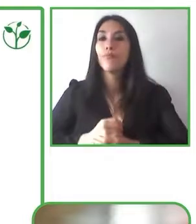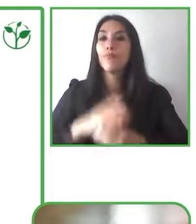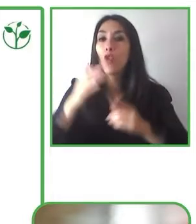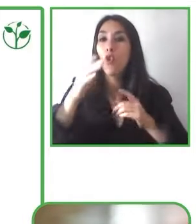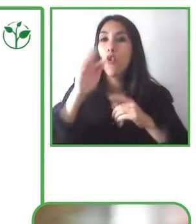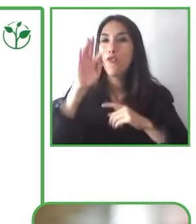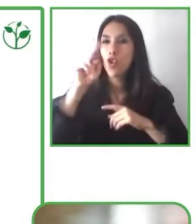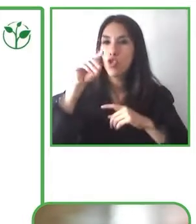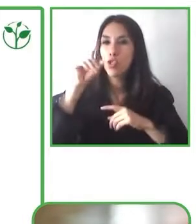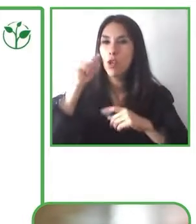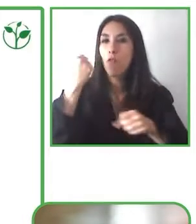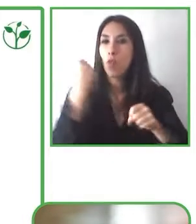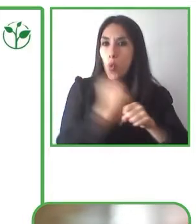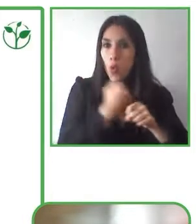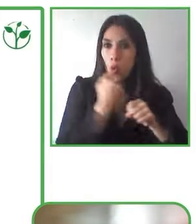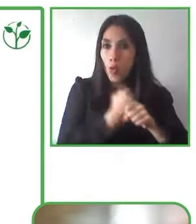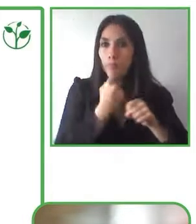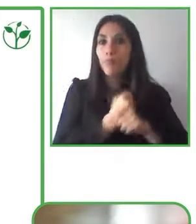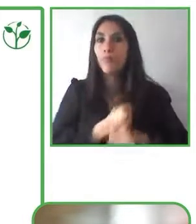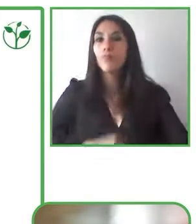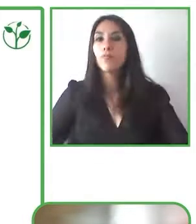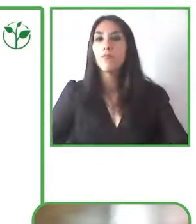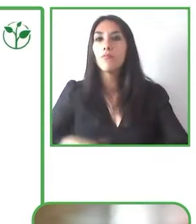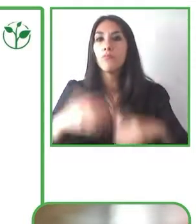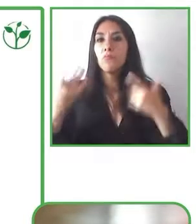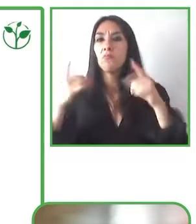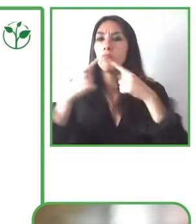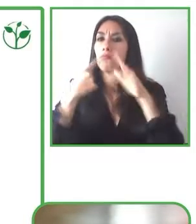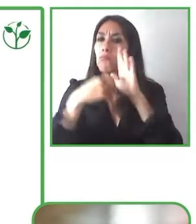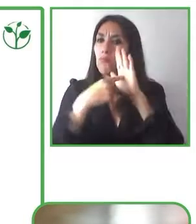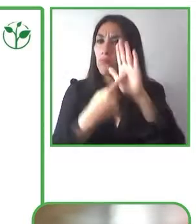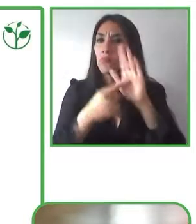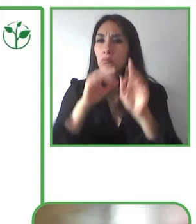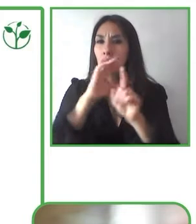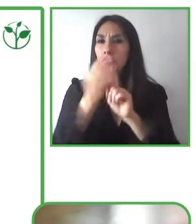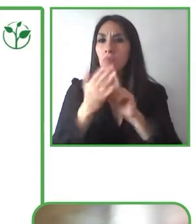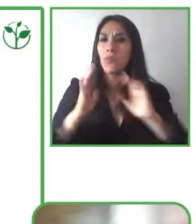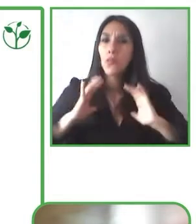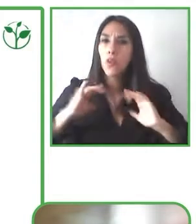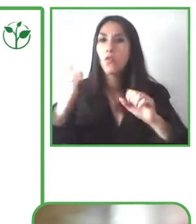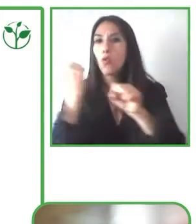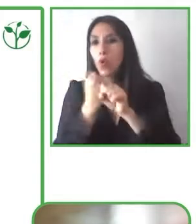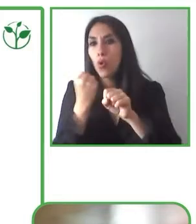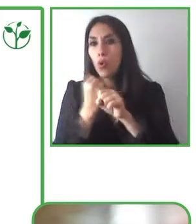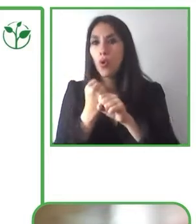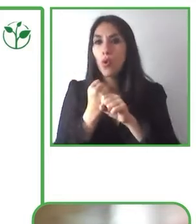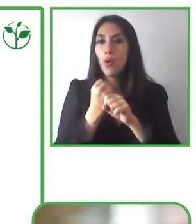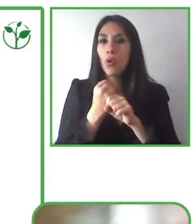works with the department of culture in order to improve access to physical spaces